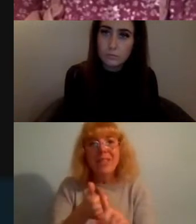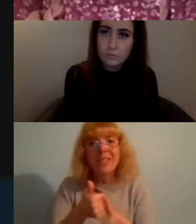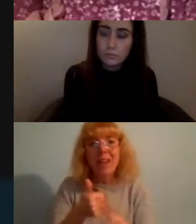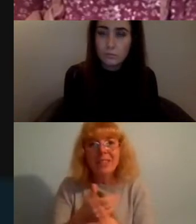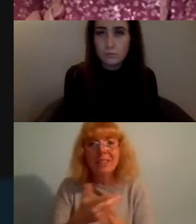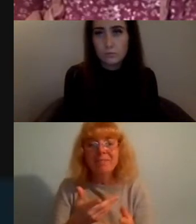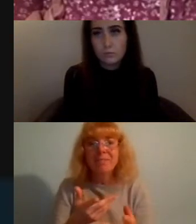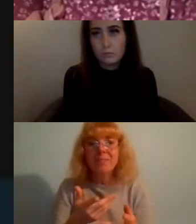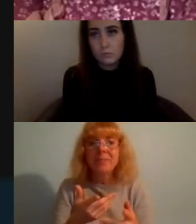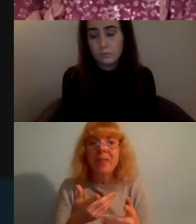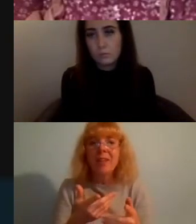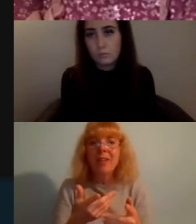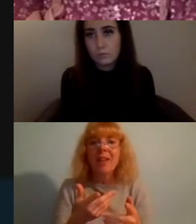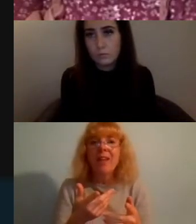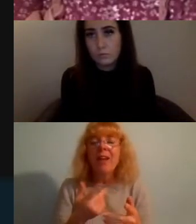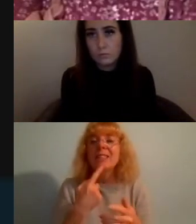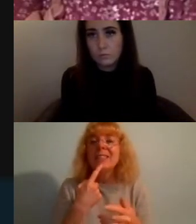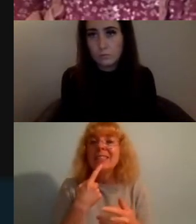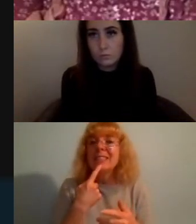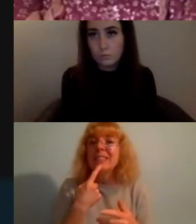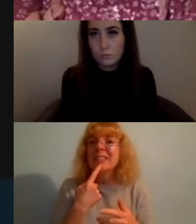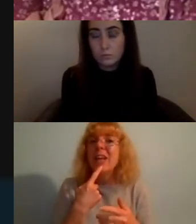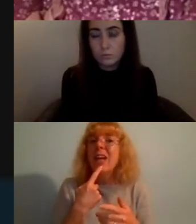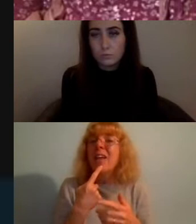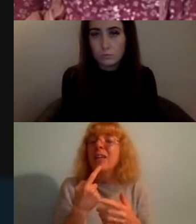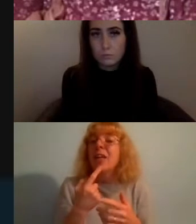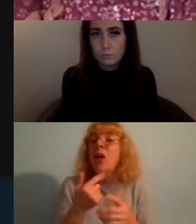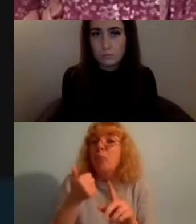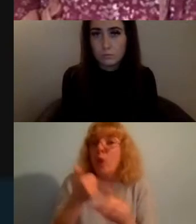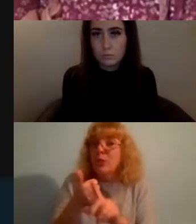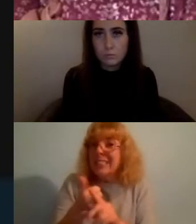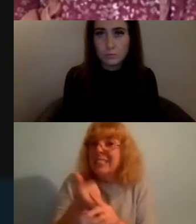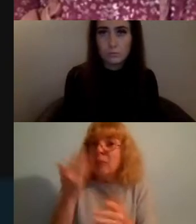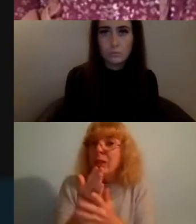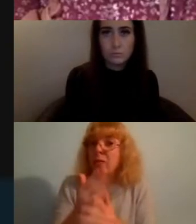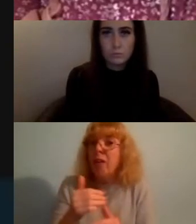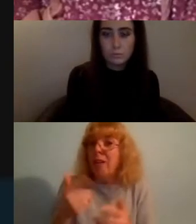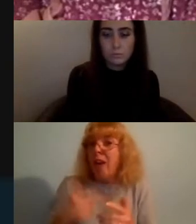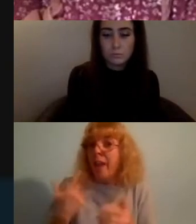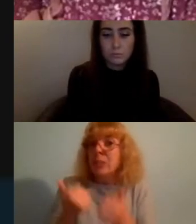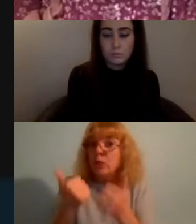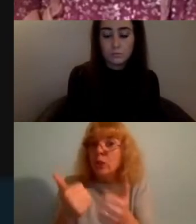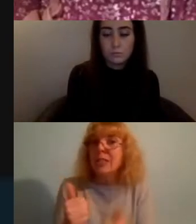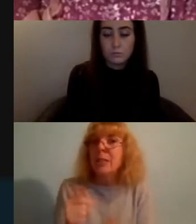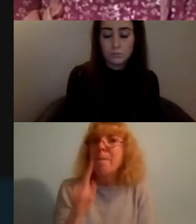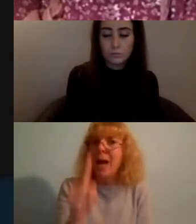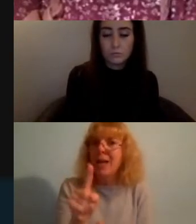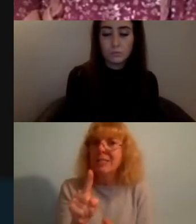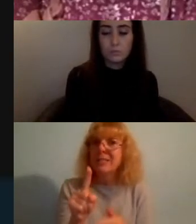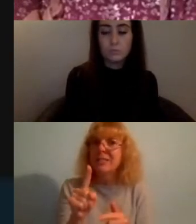is so much to be said about protesting in real life this is a movement that needs to become more